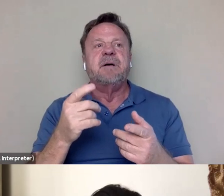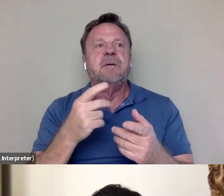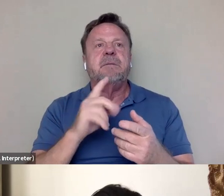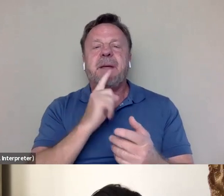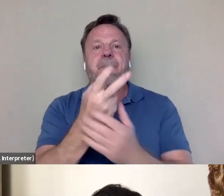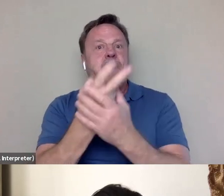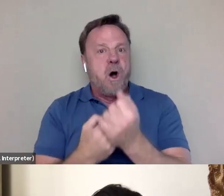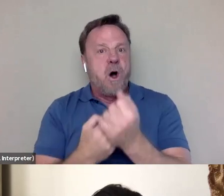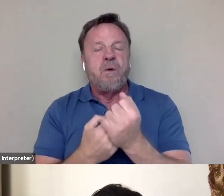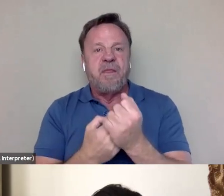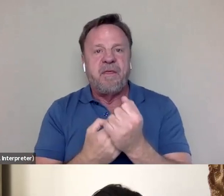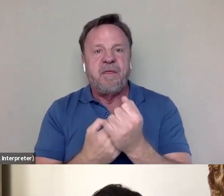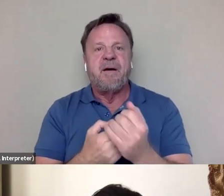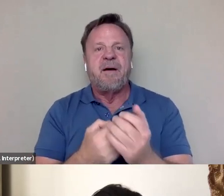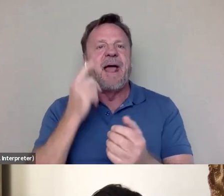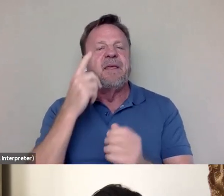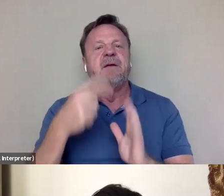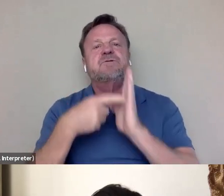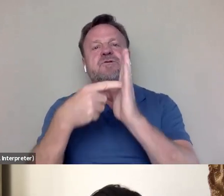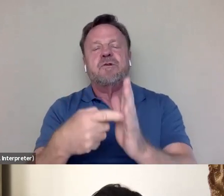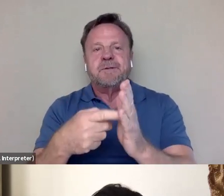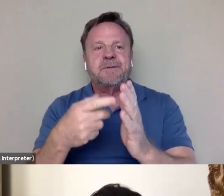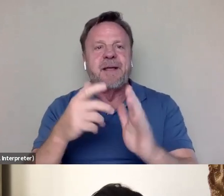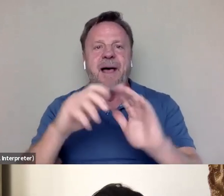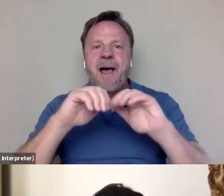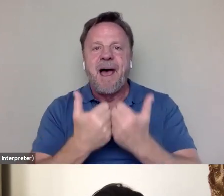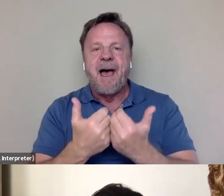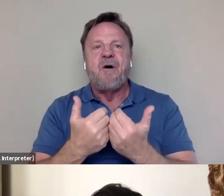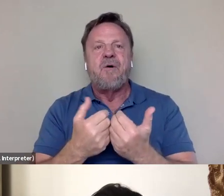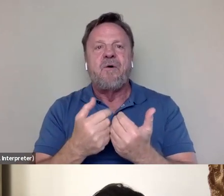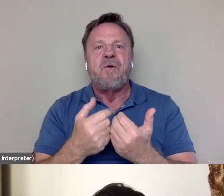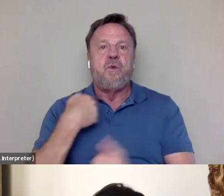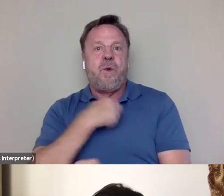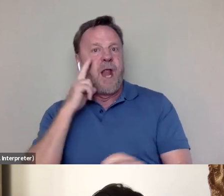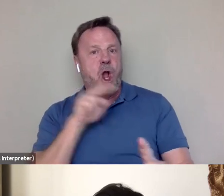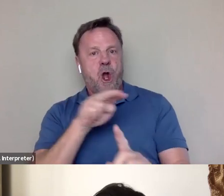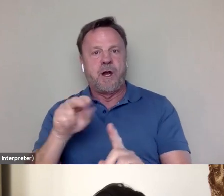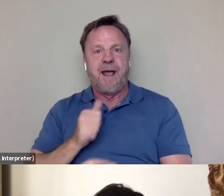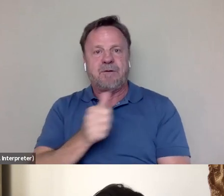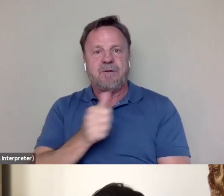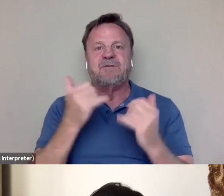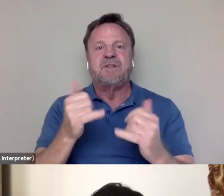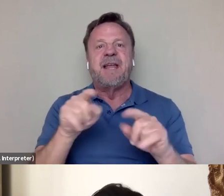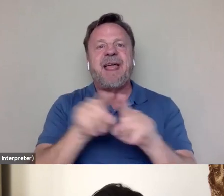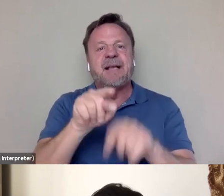I think is indicative of how we look at ourselves today as hyphenated Americans in so many ways.